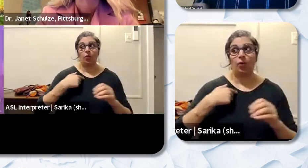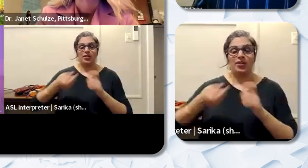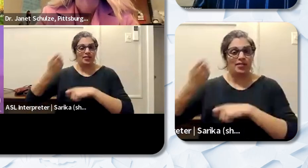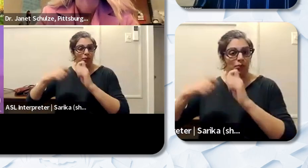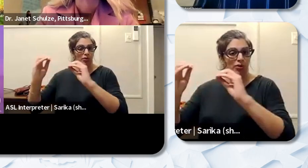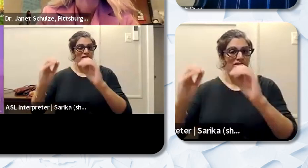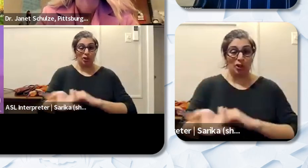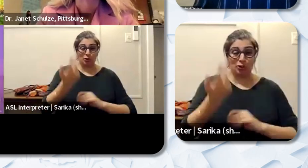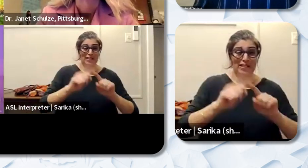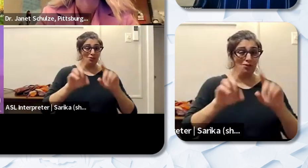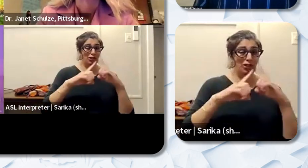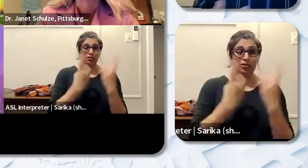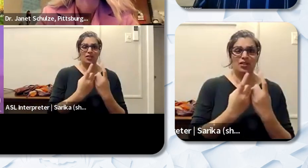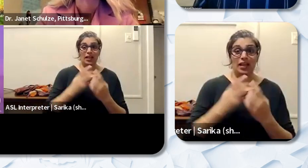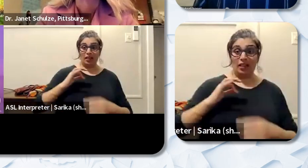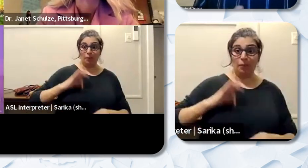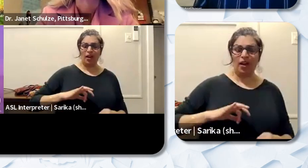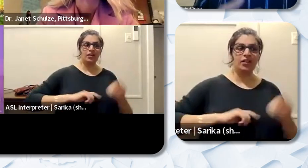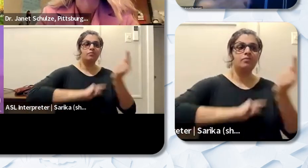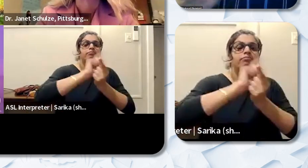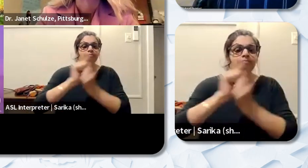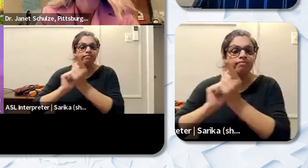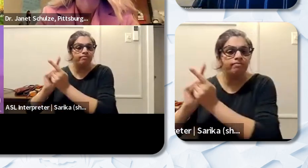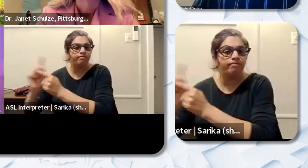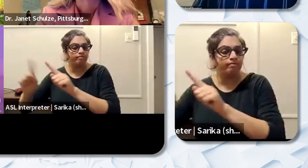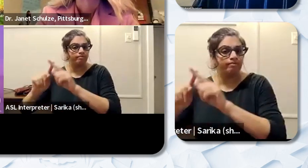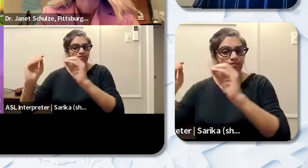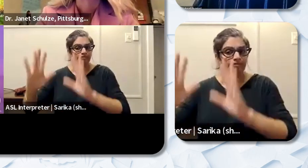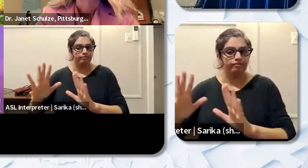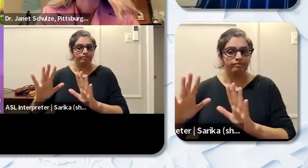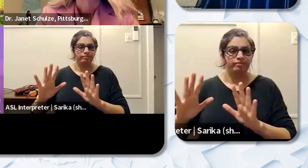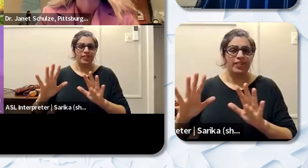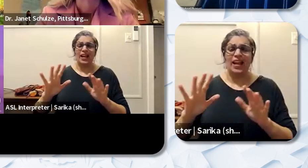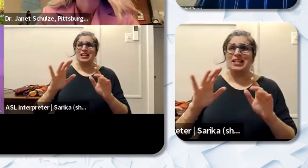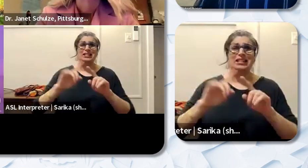benefits of that is just getting to meet different teachers from all different walks of life that one